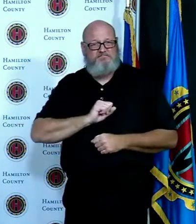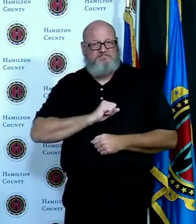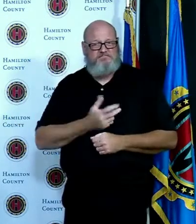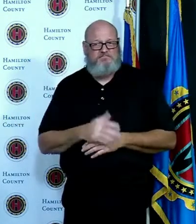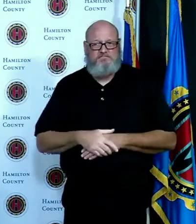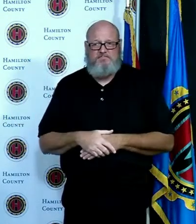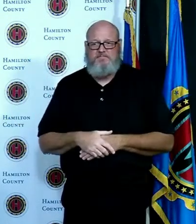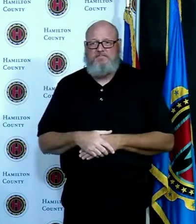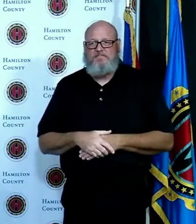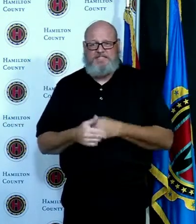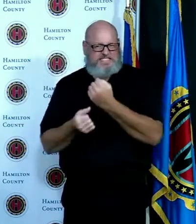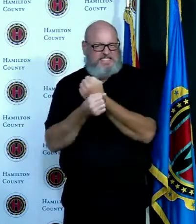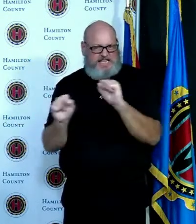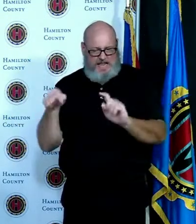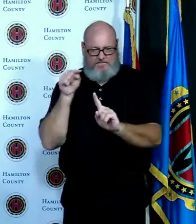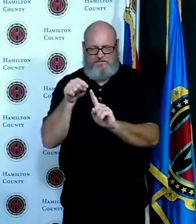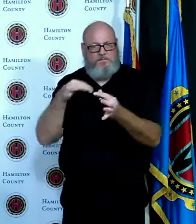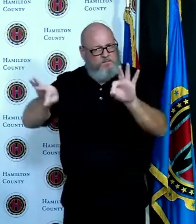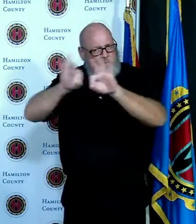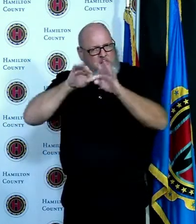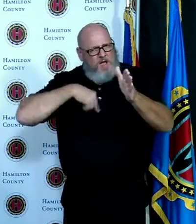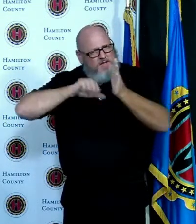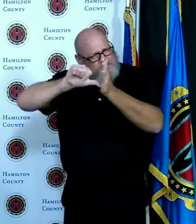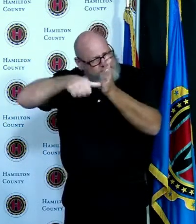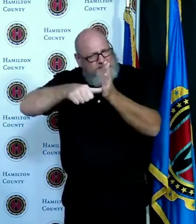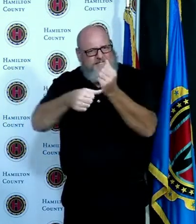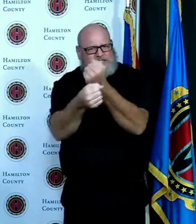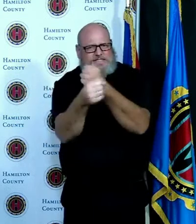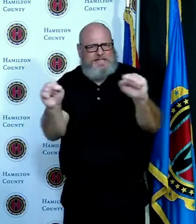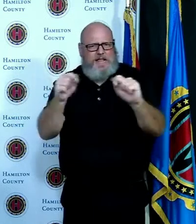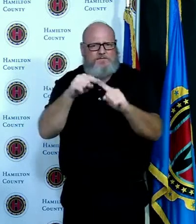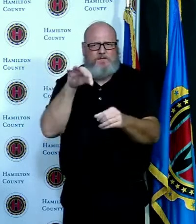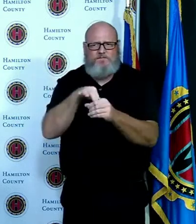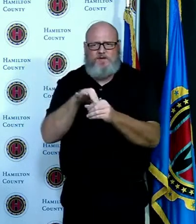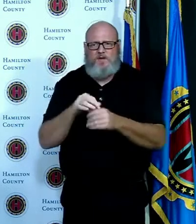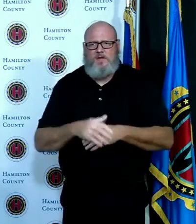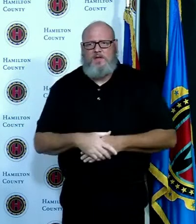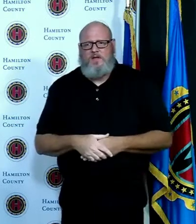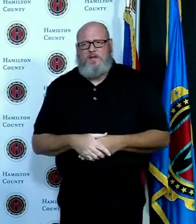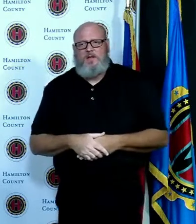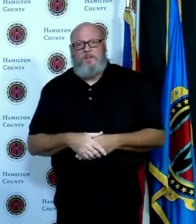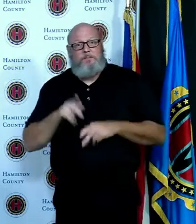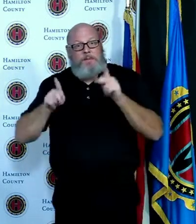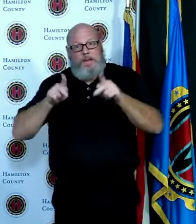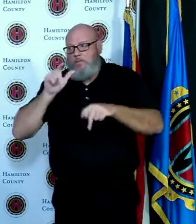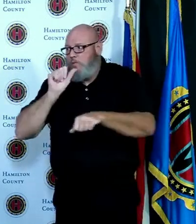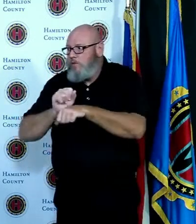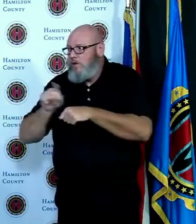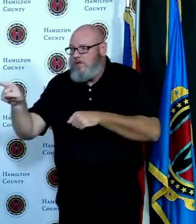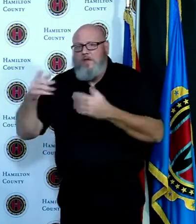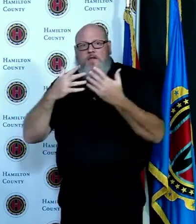people were very friendly I do want to note that how many polling booths do you have is it 120